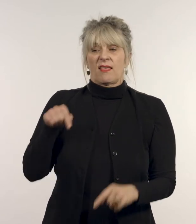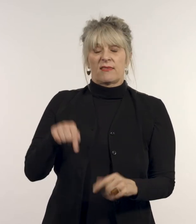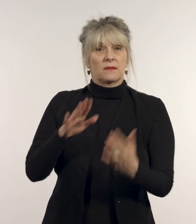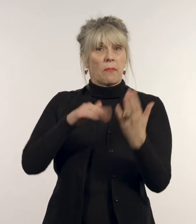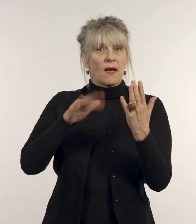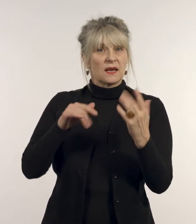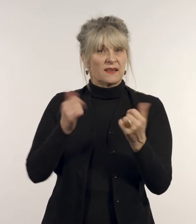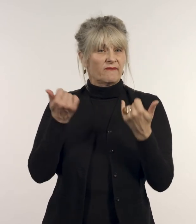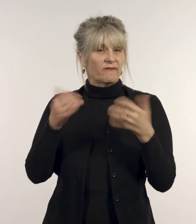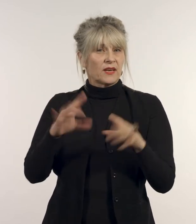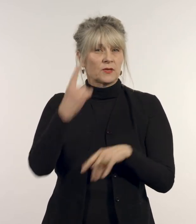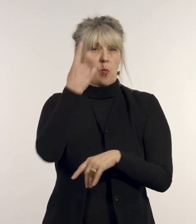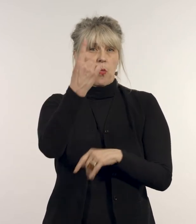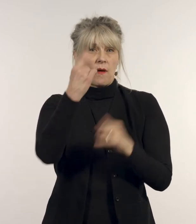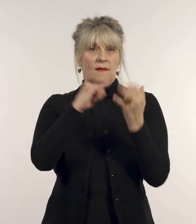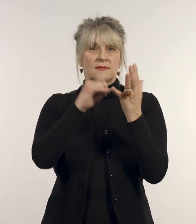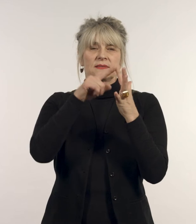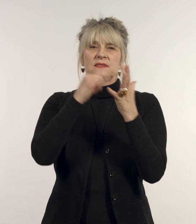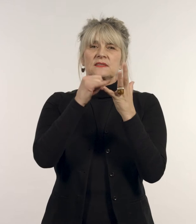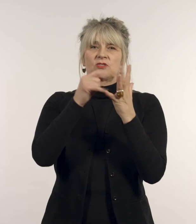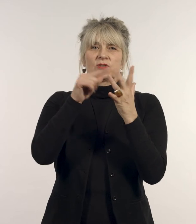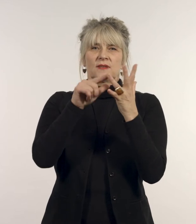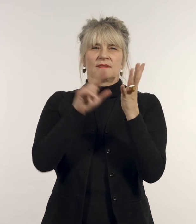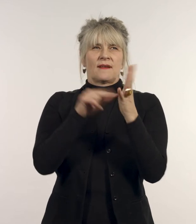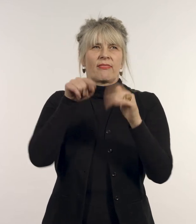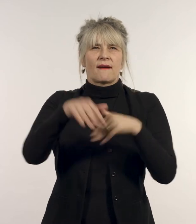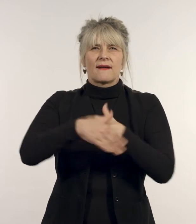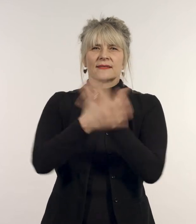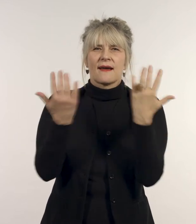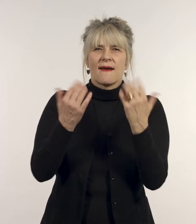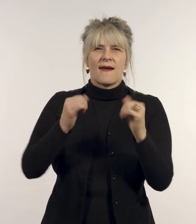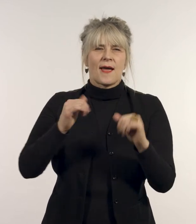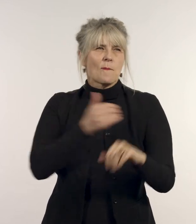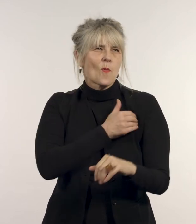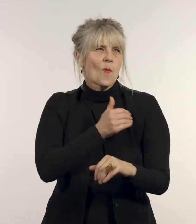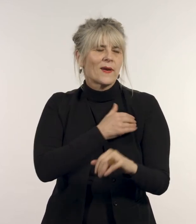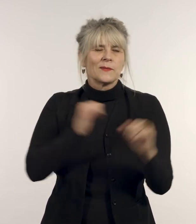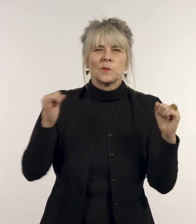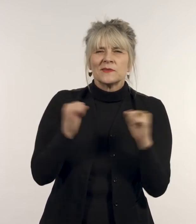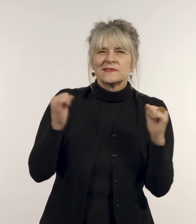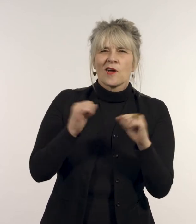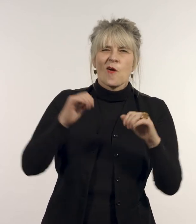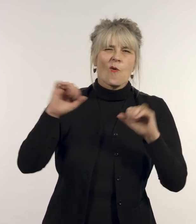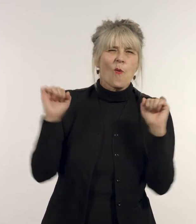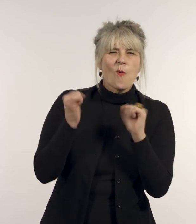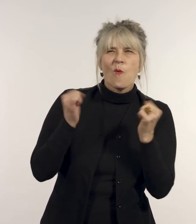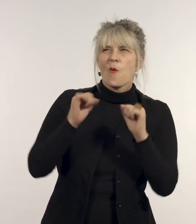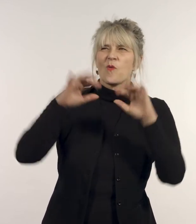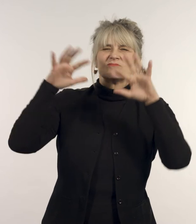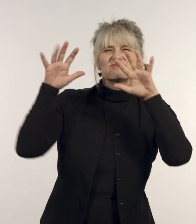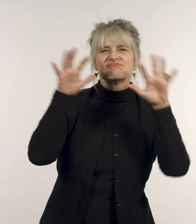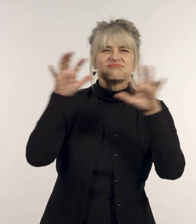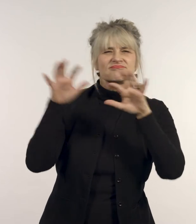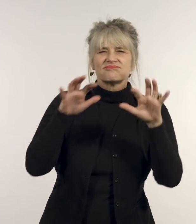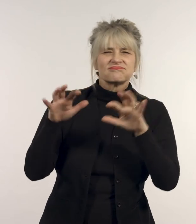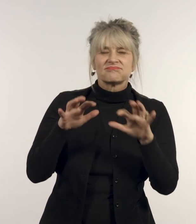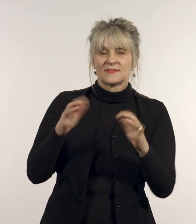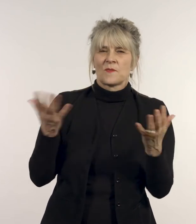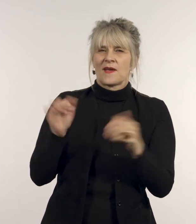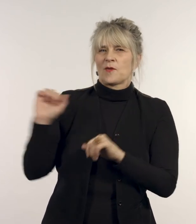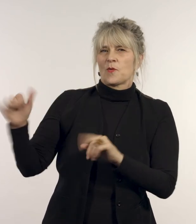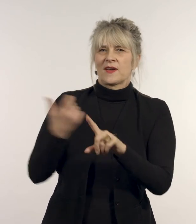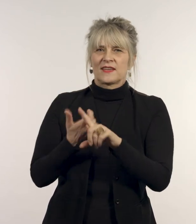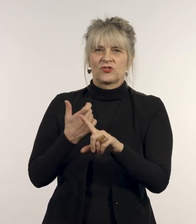This painting was done in one session on a drizzly winter morning in her kitchen.